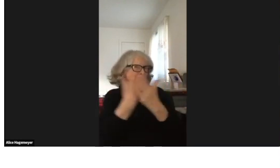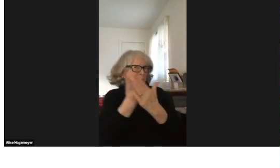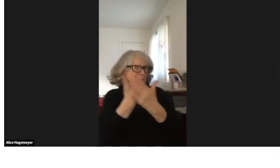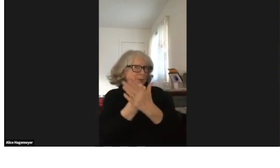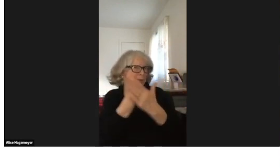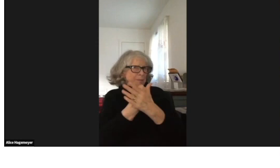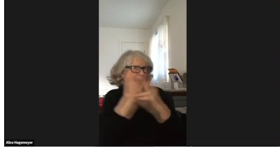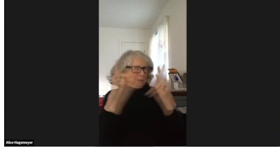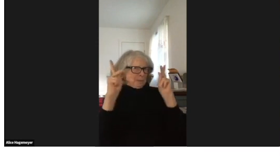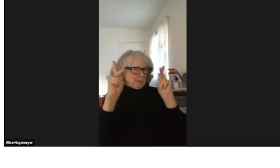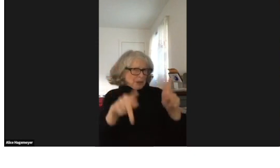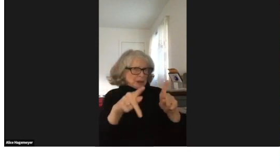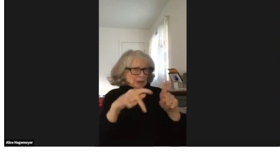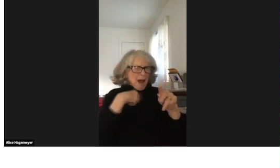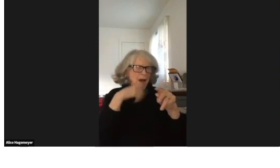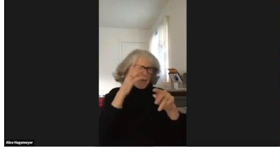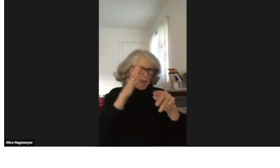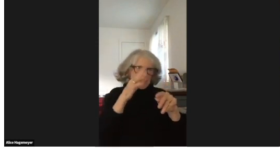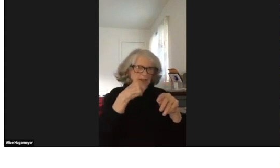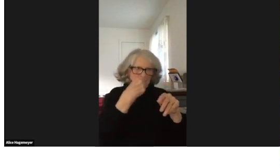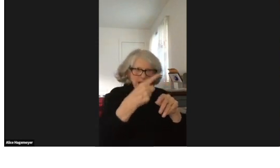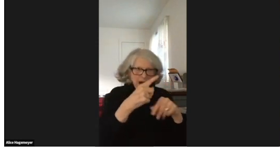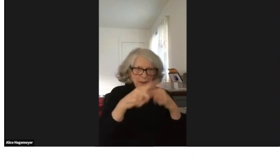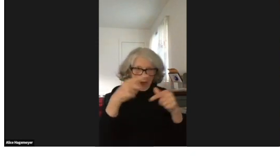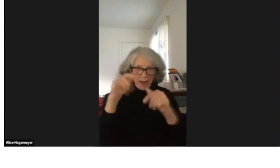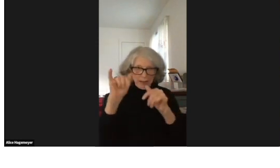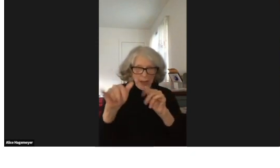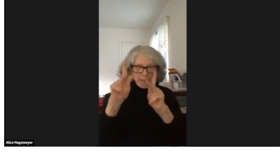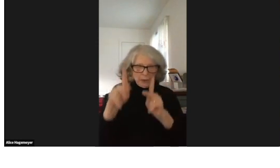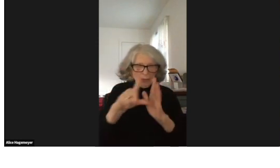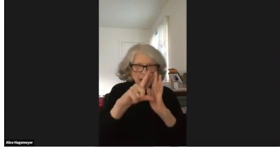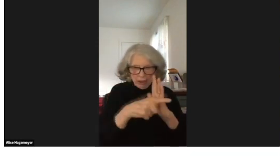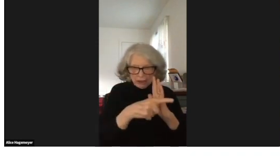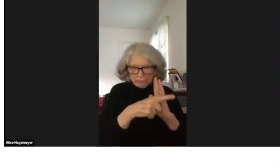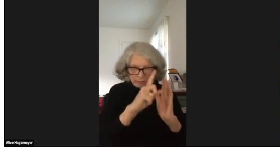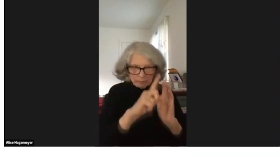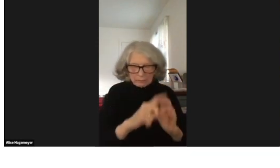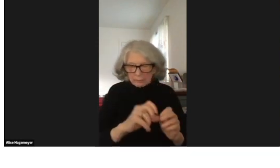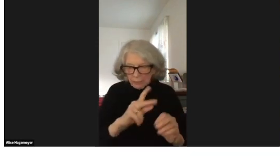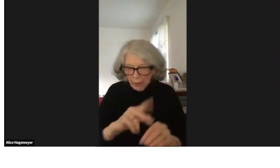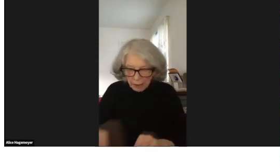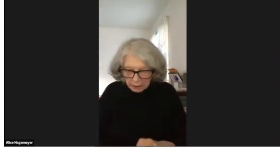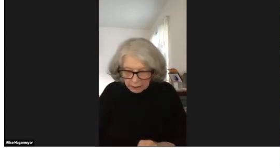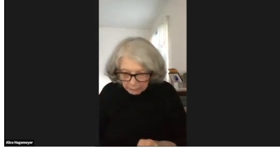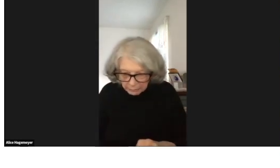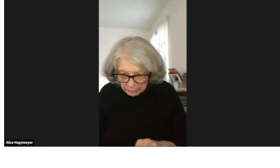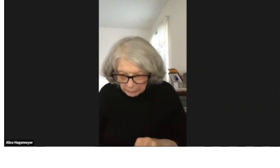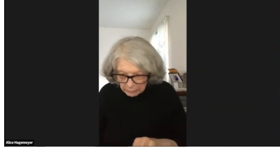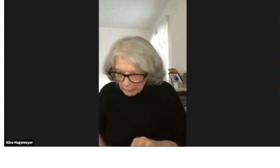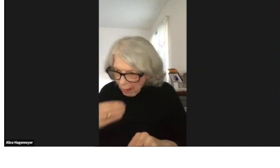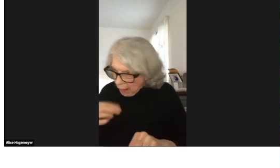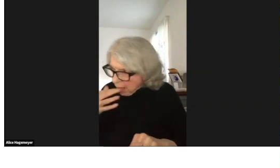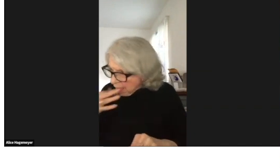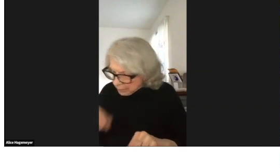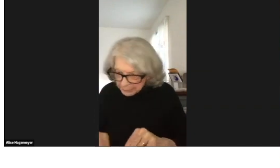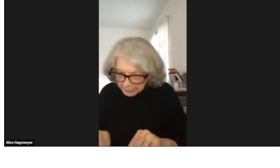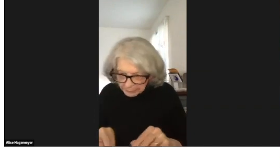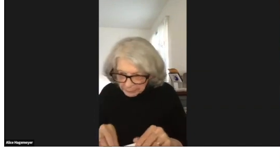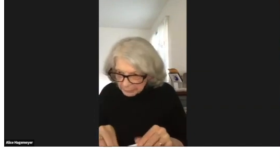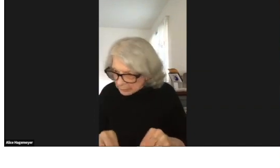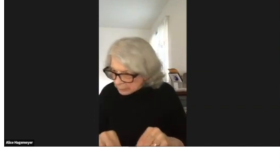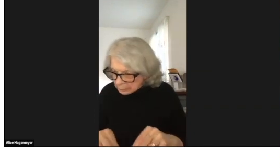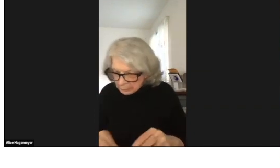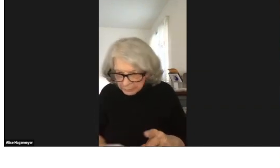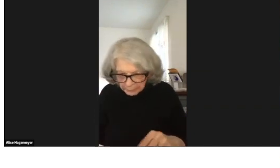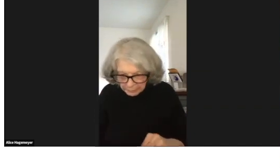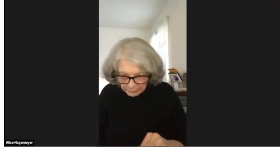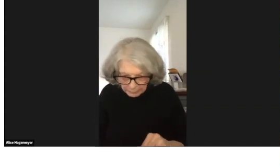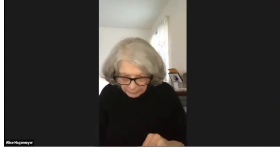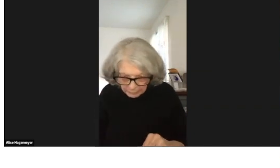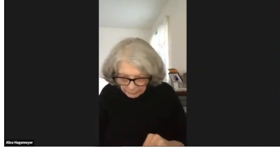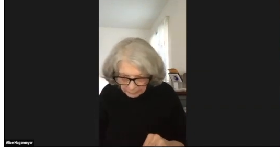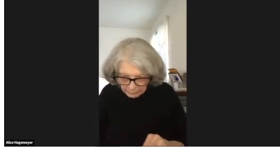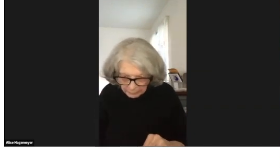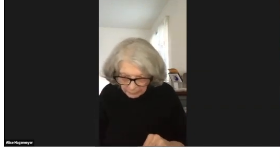And then later, I met a new person and I will talk about that new person in a bit.